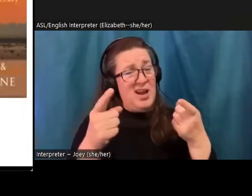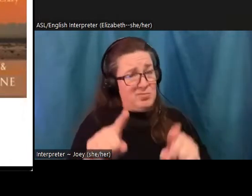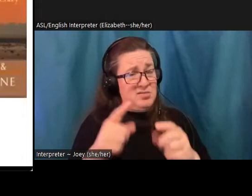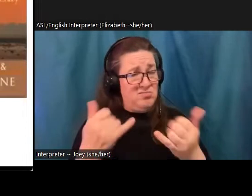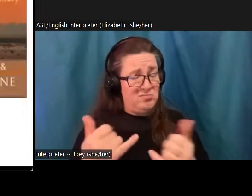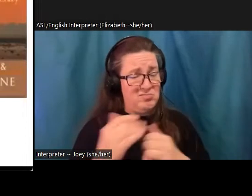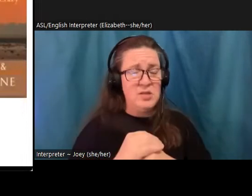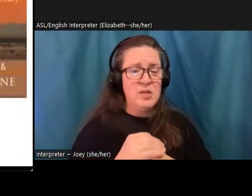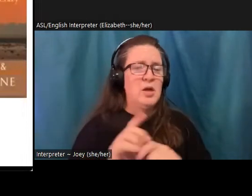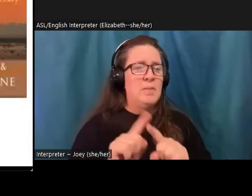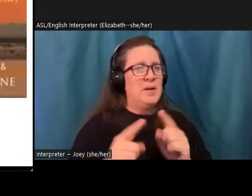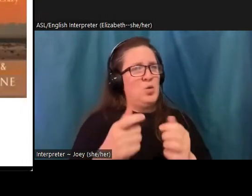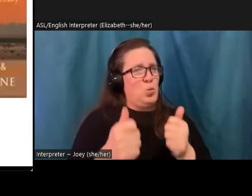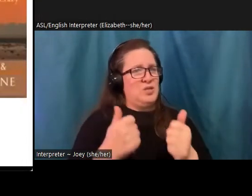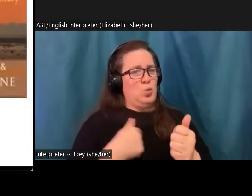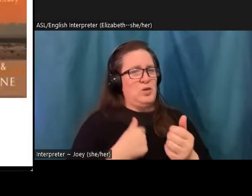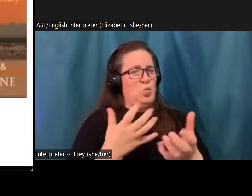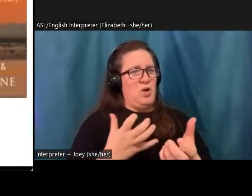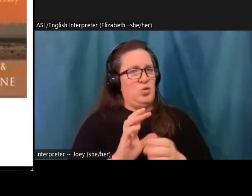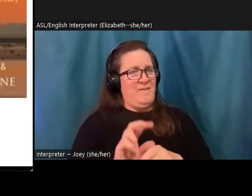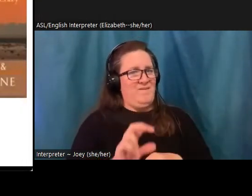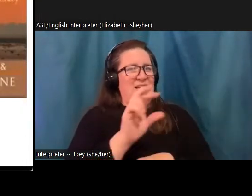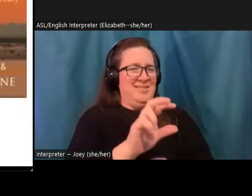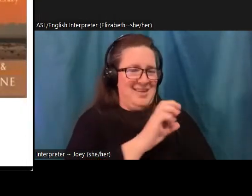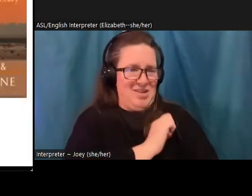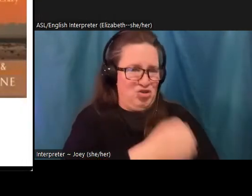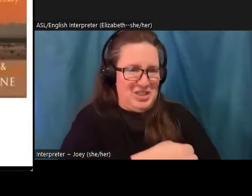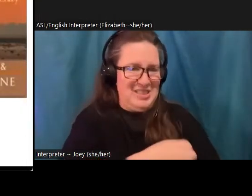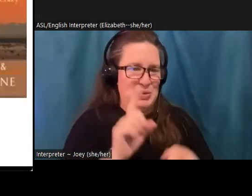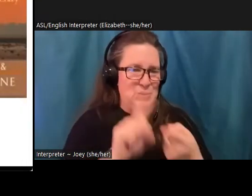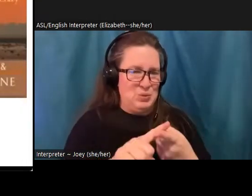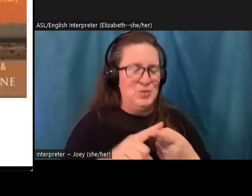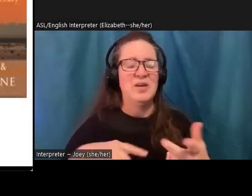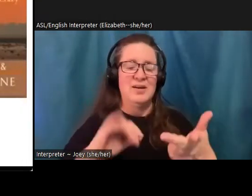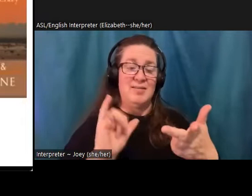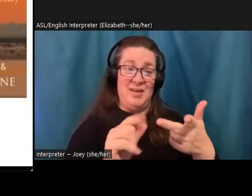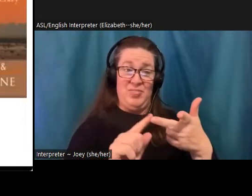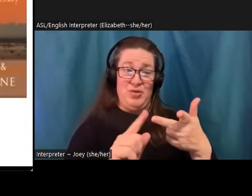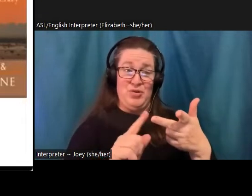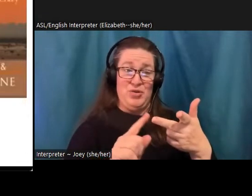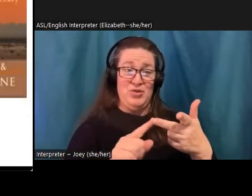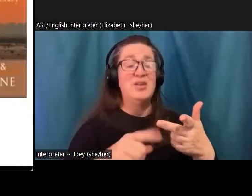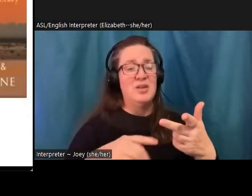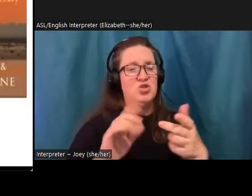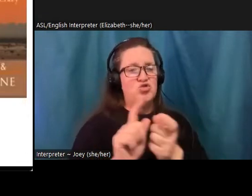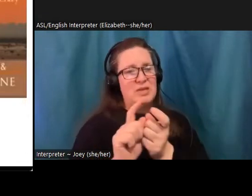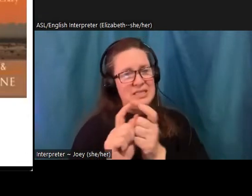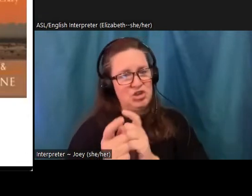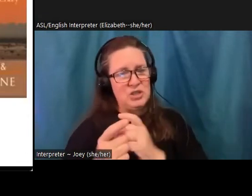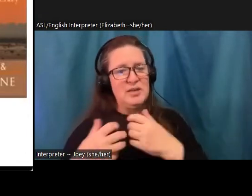one do we want to invest in. And so she writes that that third story of transition and healing and recovery is where you will